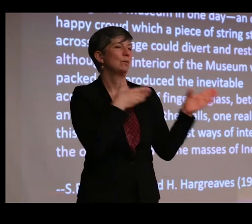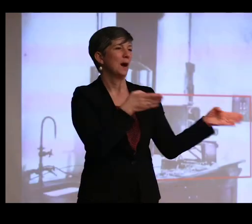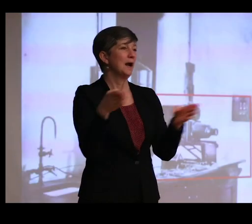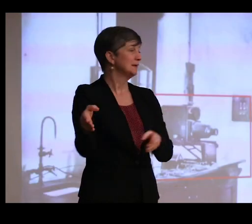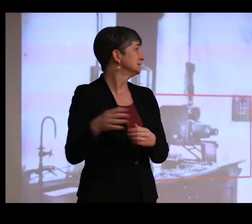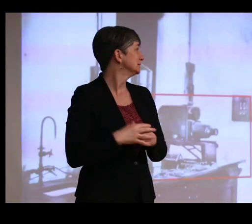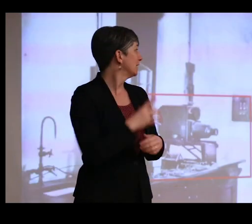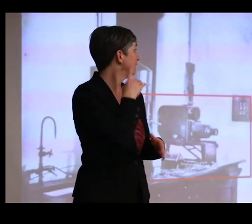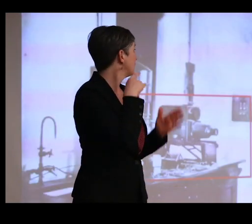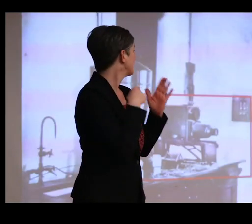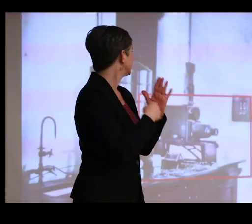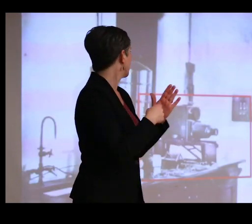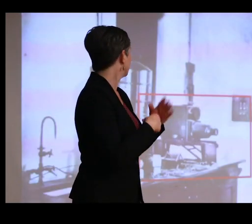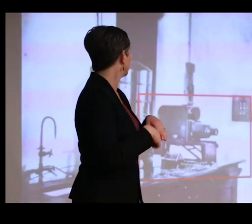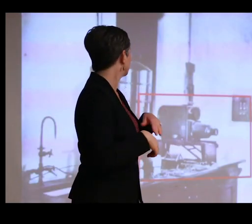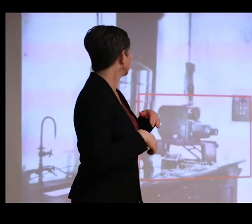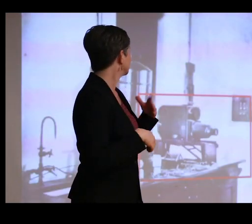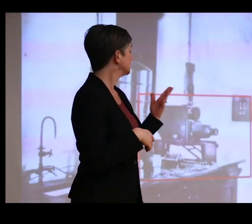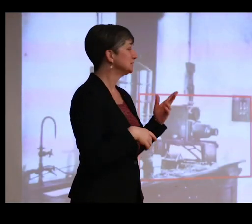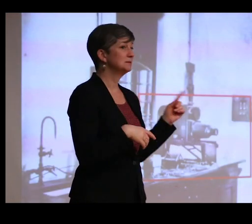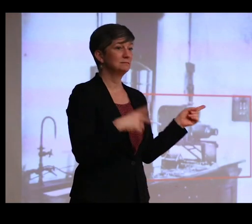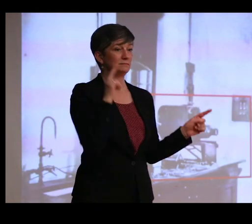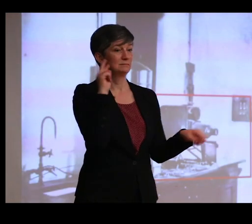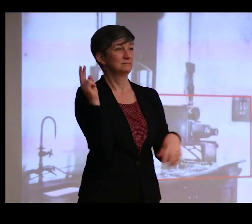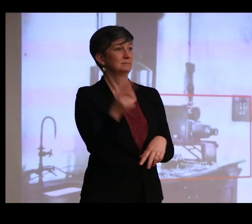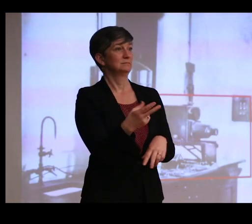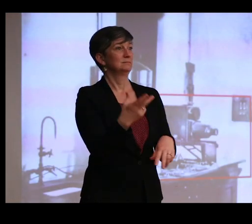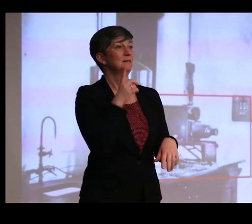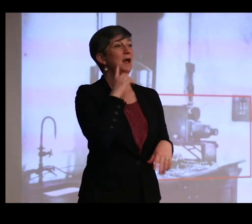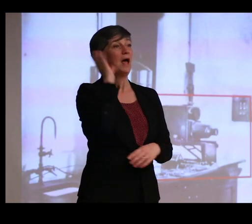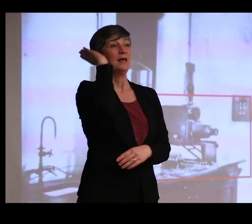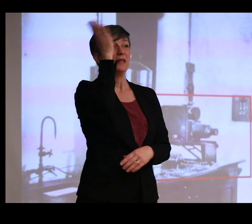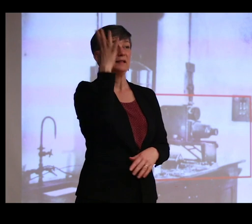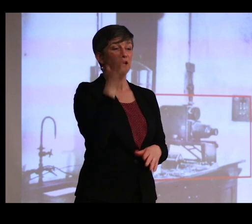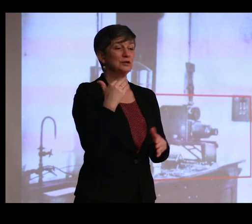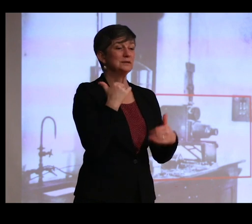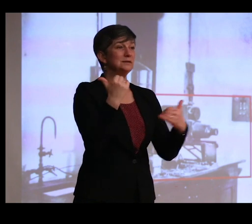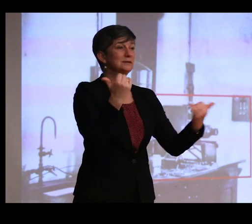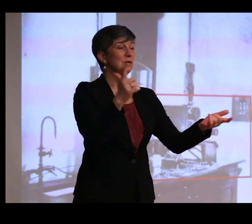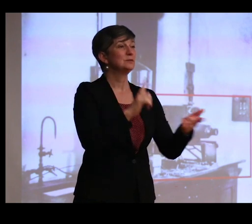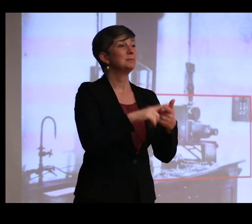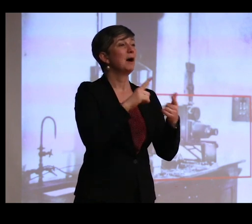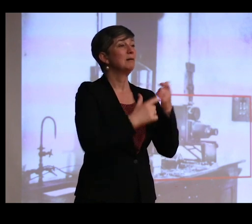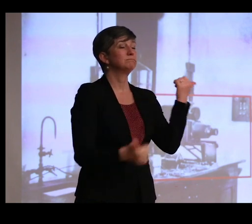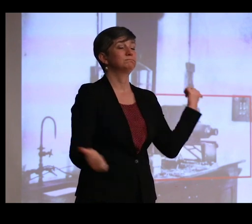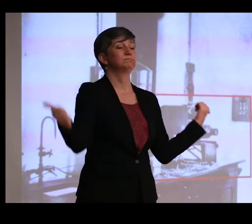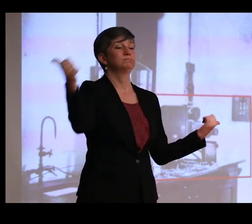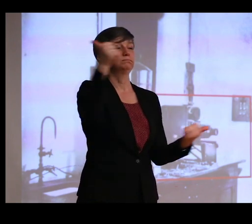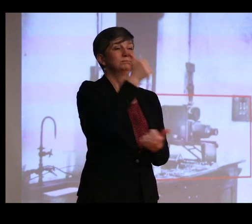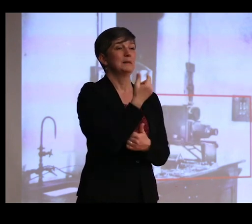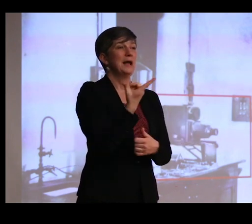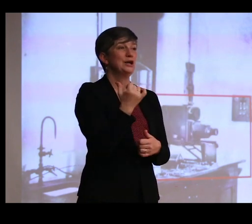What, for example, did museum visitors make of sitting in the lecture series conducted by Superintendent JR Henderson,